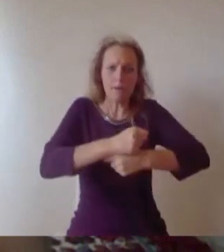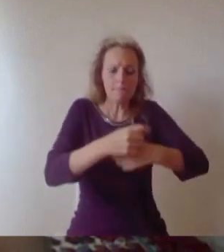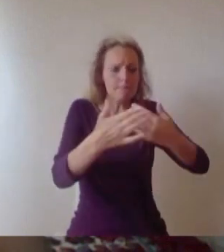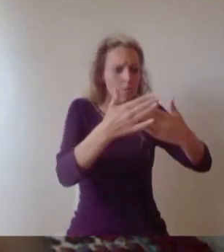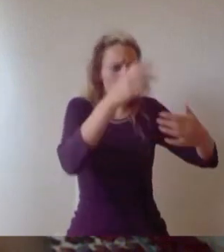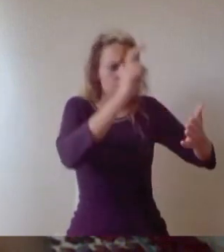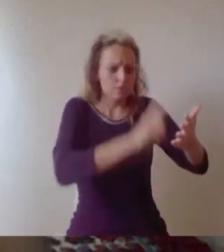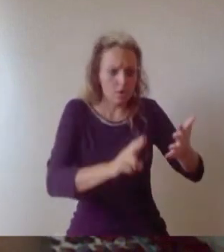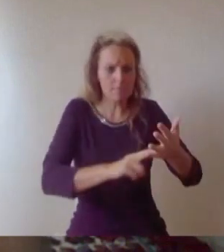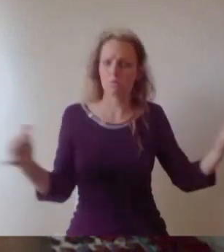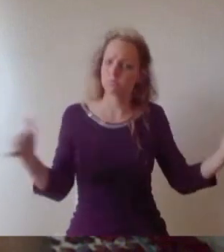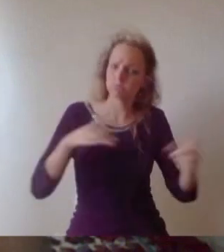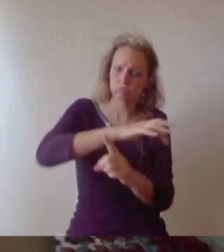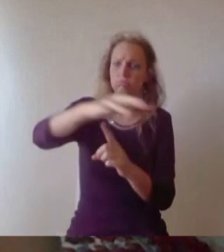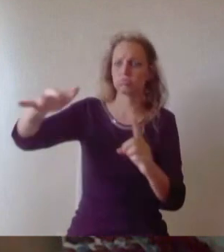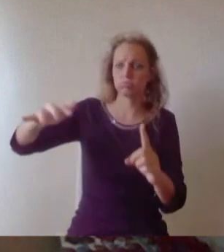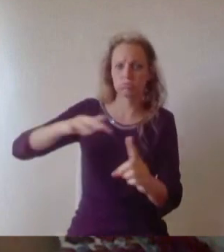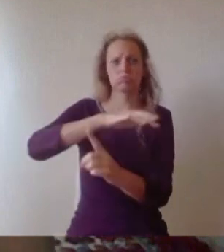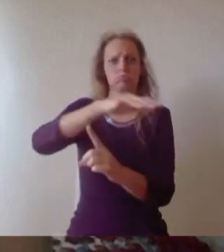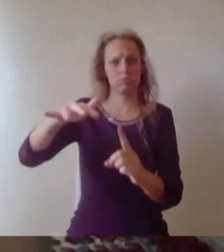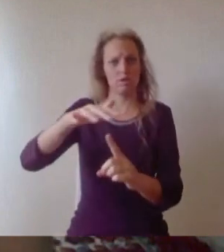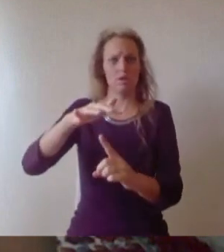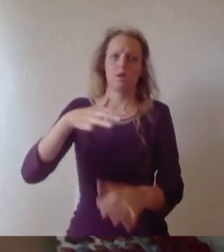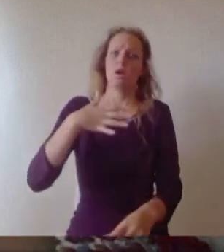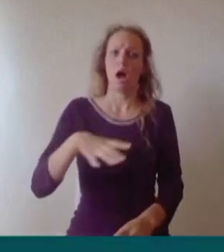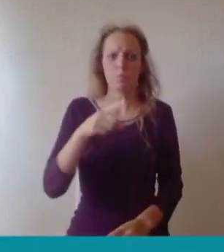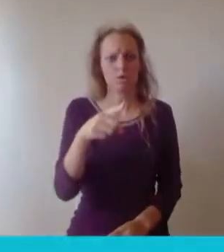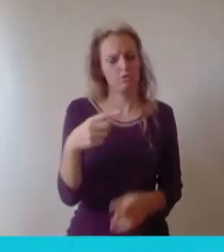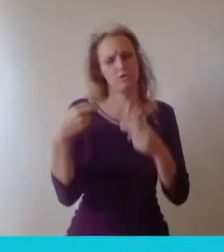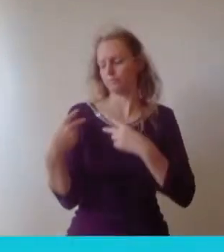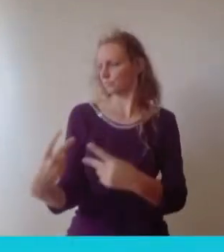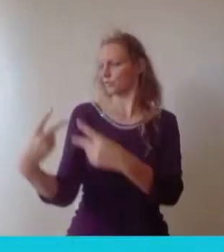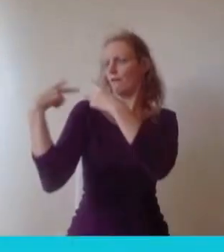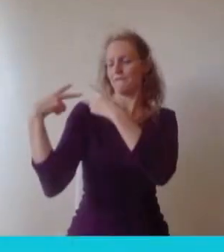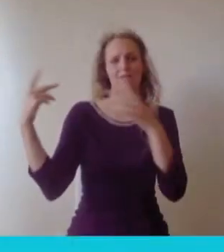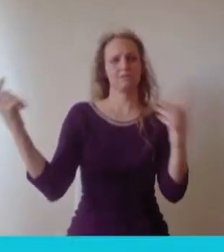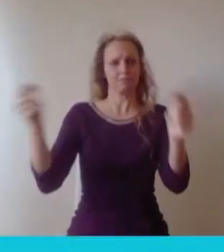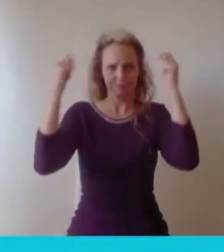and to savour this moment of achievement. Thank you.